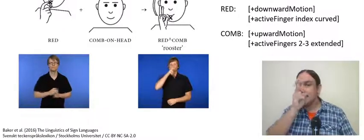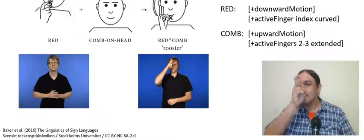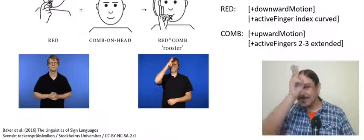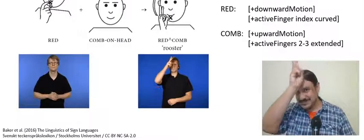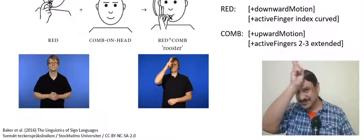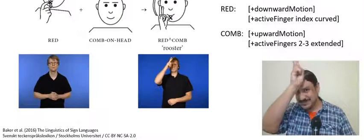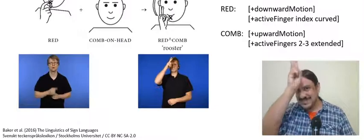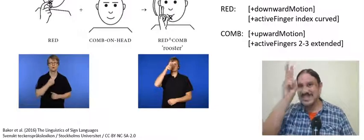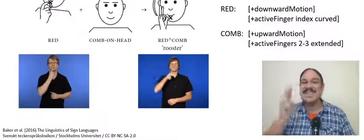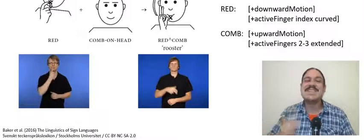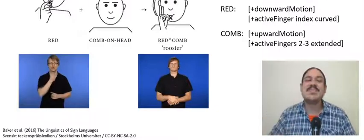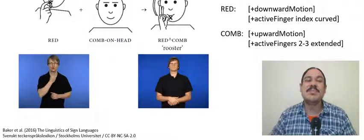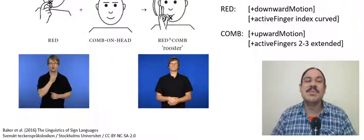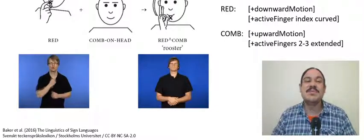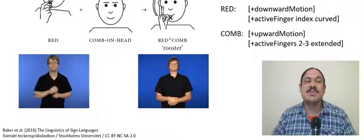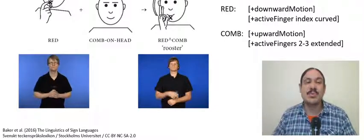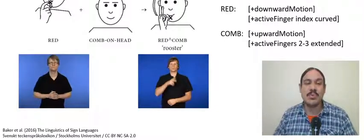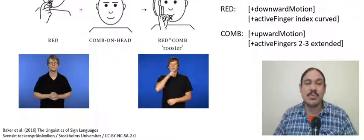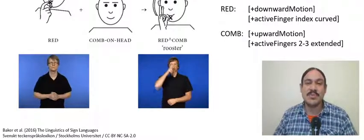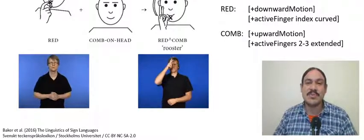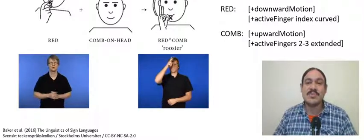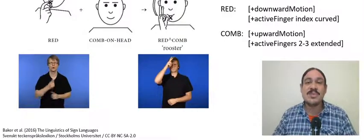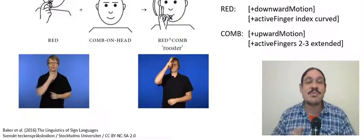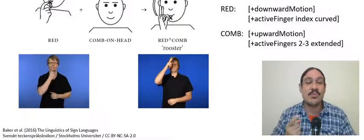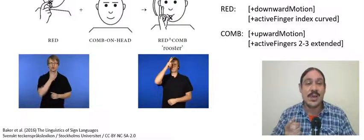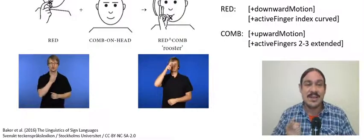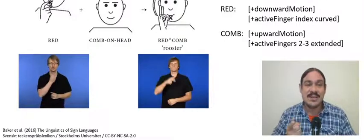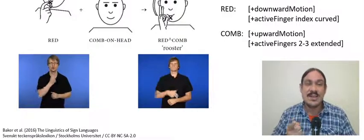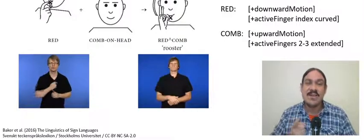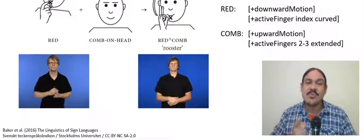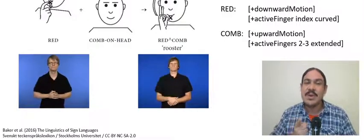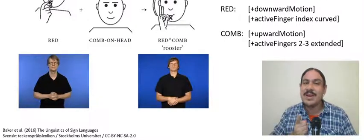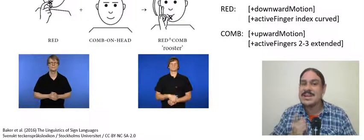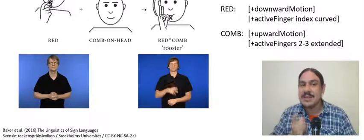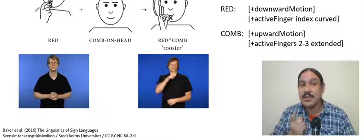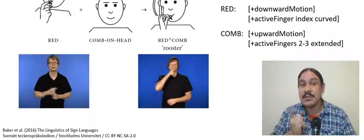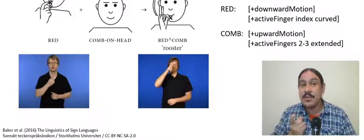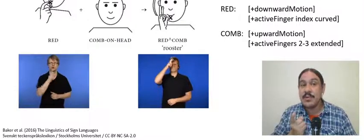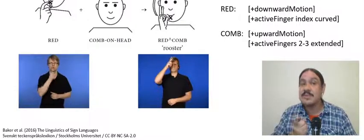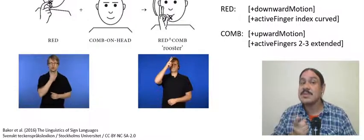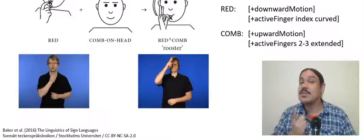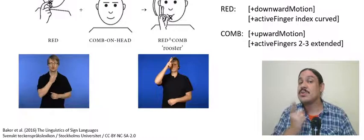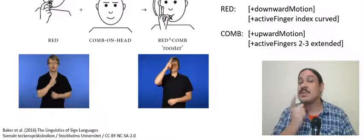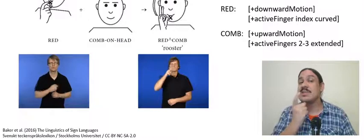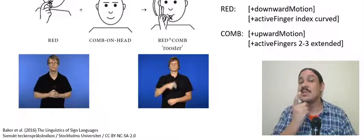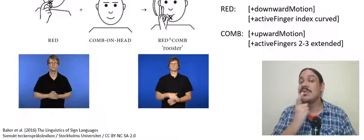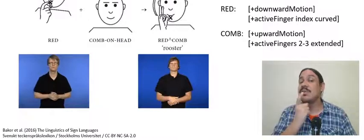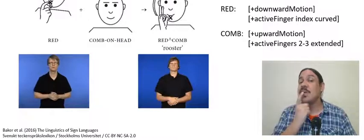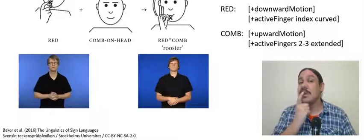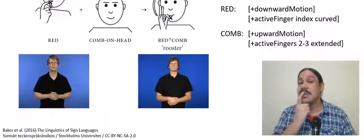curved downward motion red